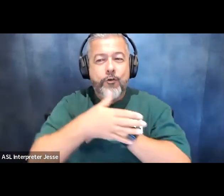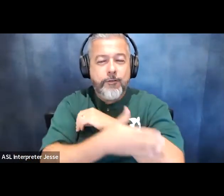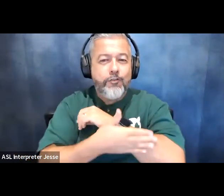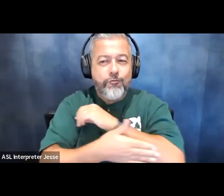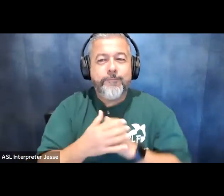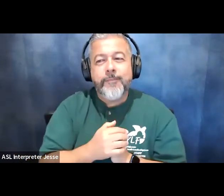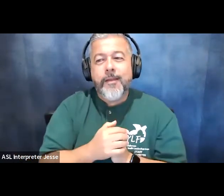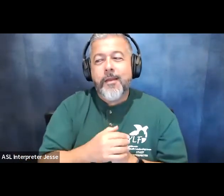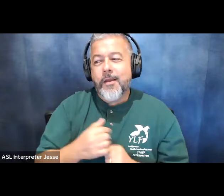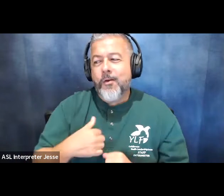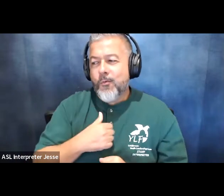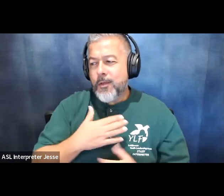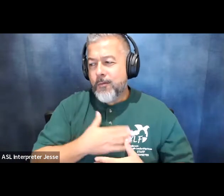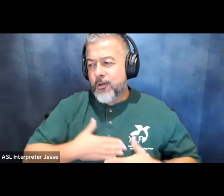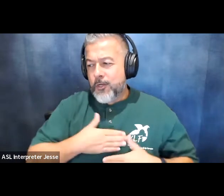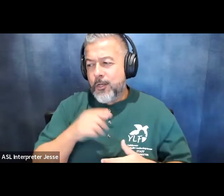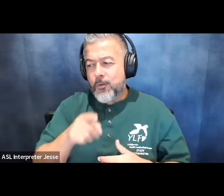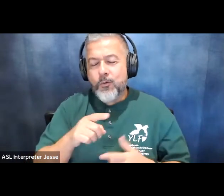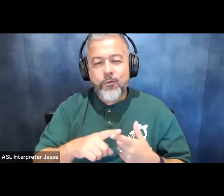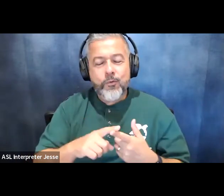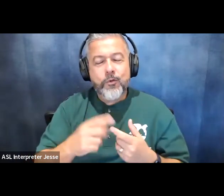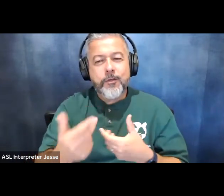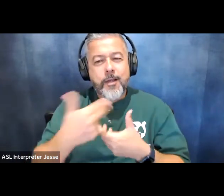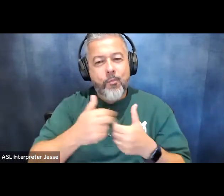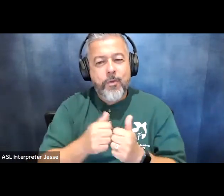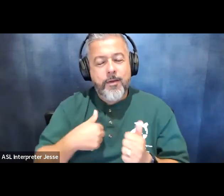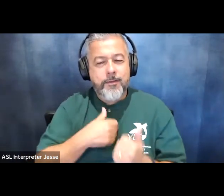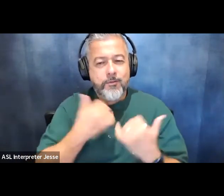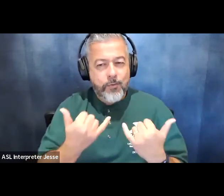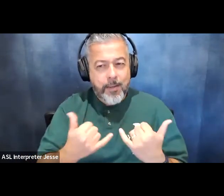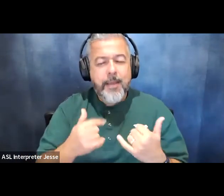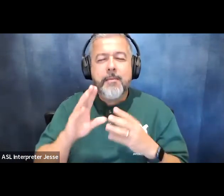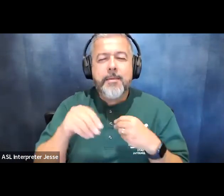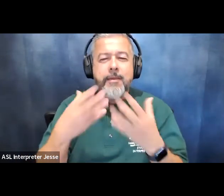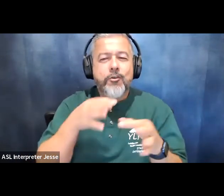guys taking the time to to be here with us today let me give kind of a description of myself um